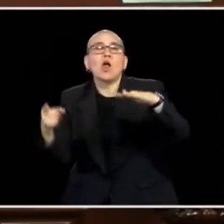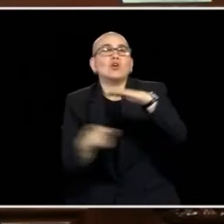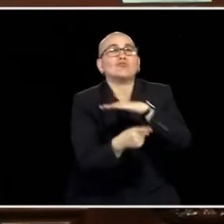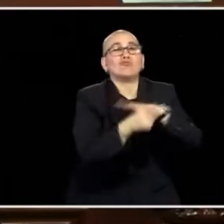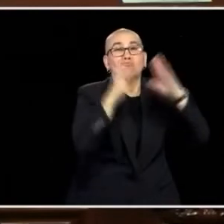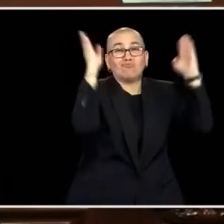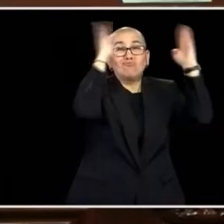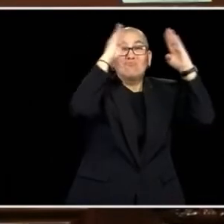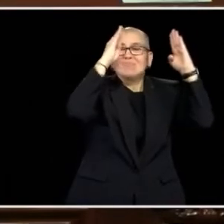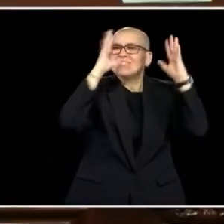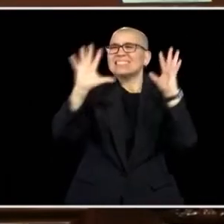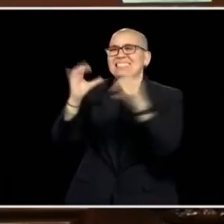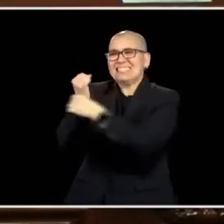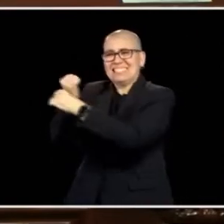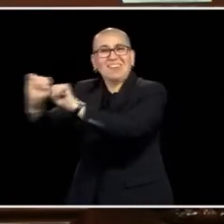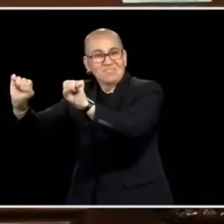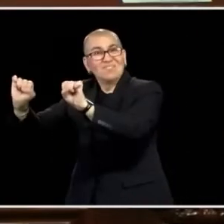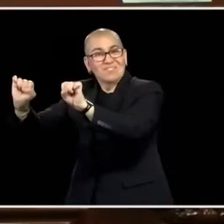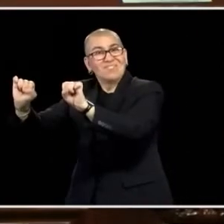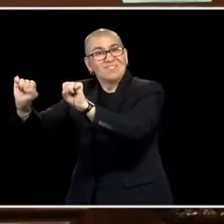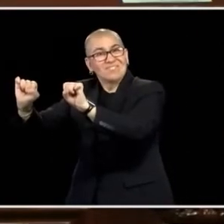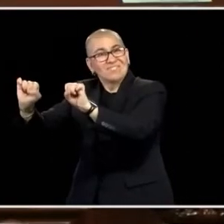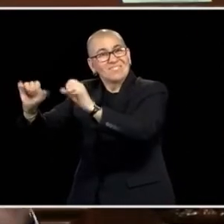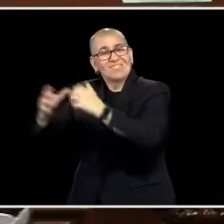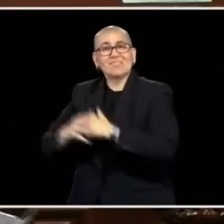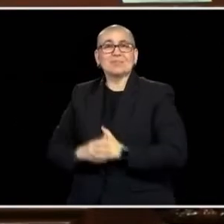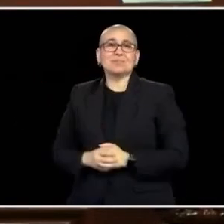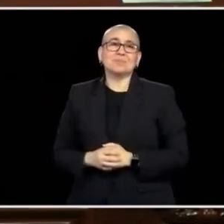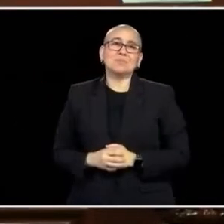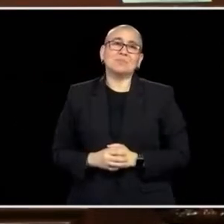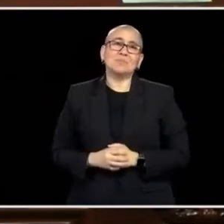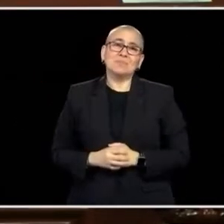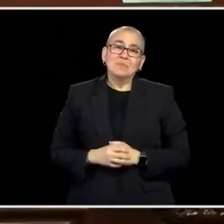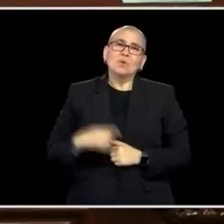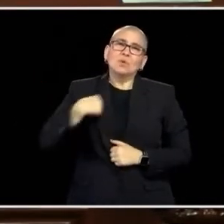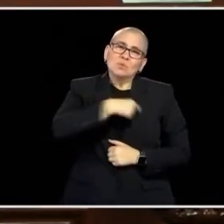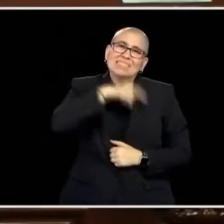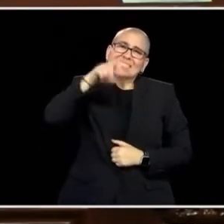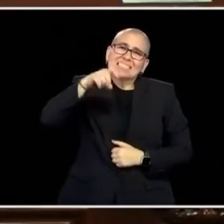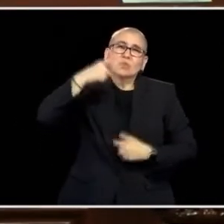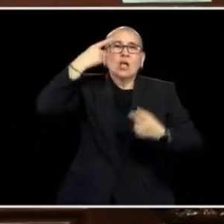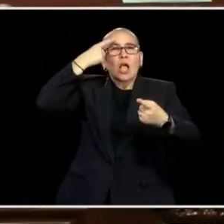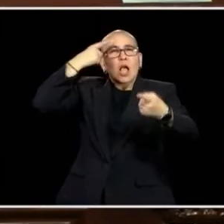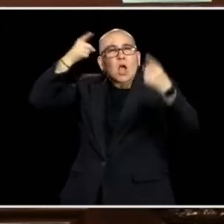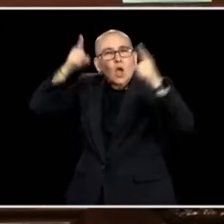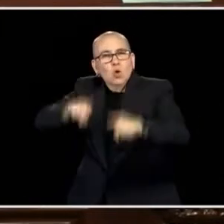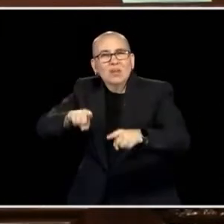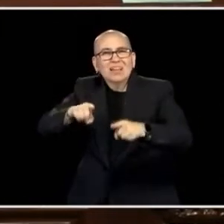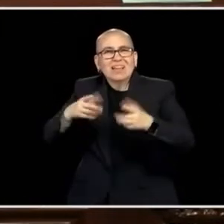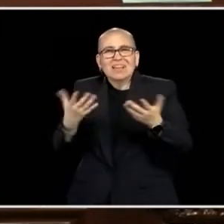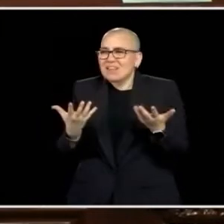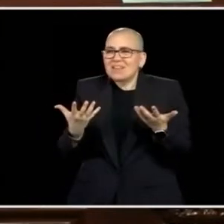MAKE THIS HAPPEN BUT WE NEED TO AGREE THAT WE CAN DEFINE THE PROBLEM, WE CAN SET OUT